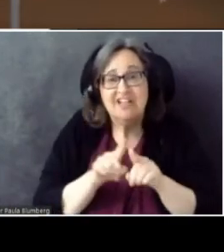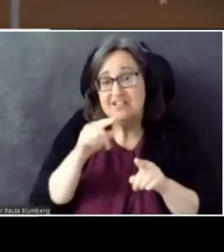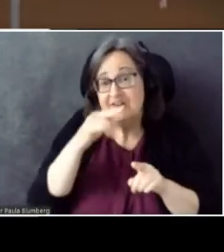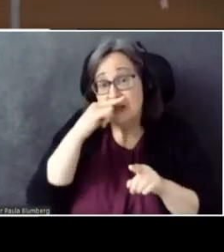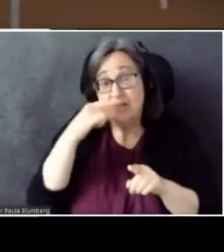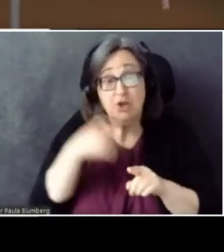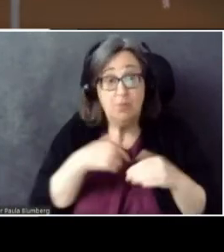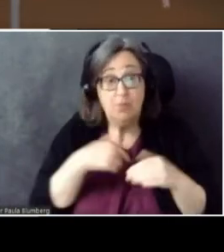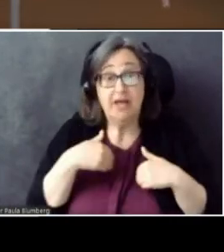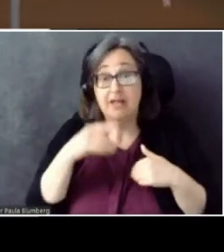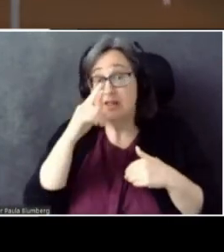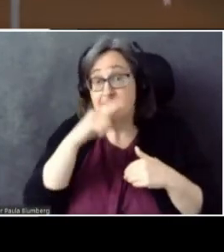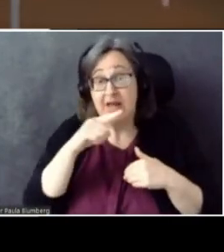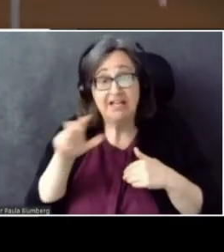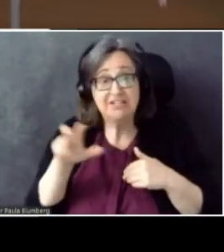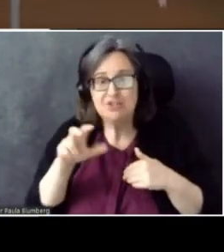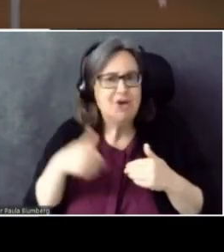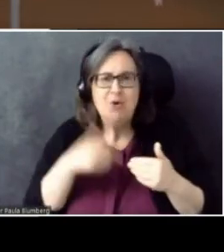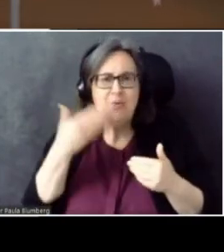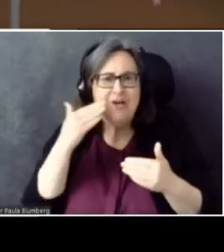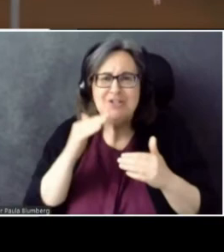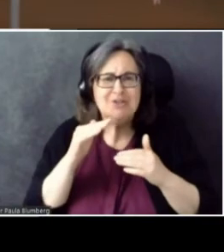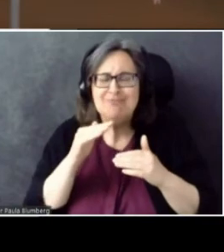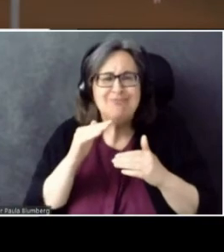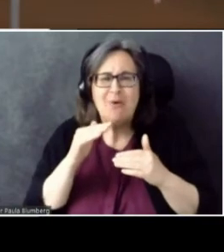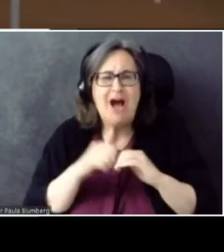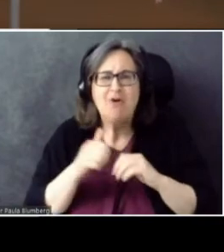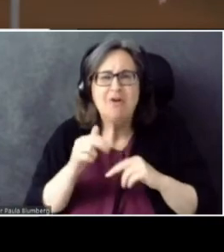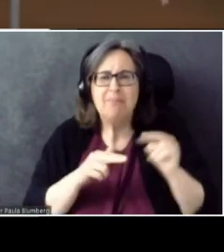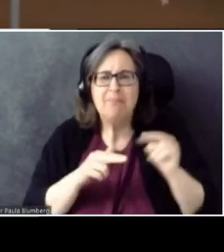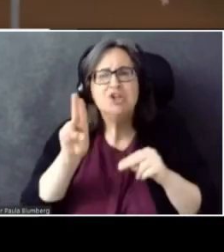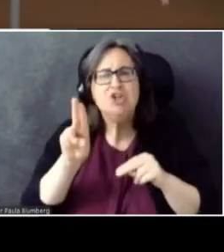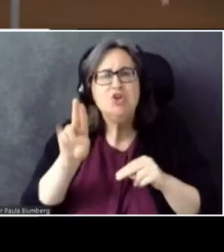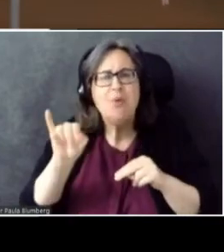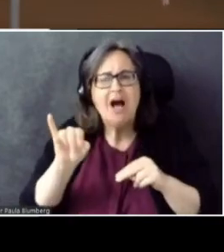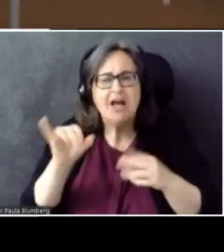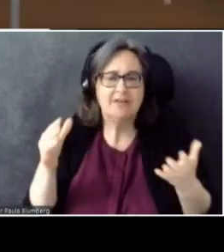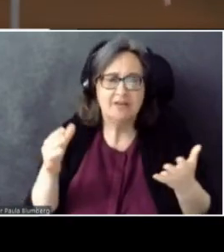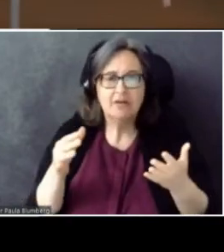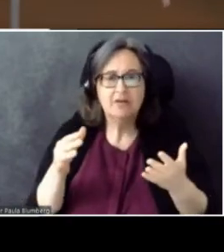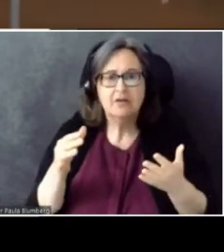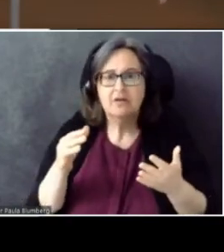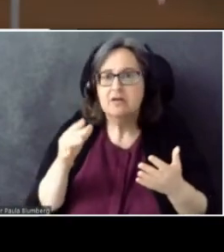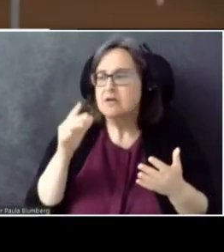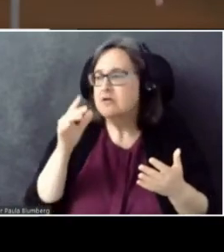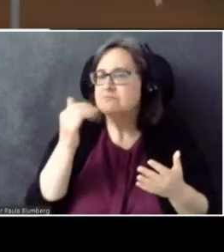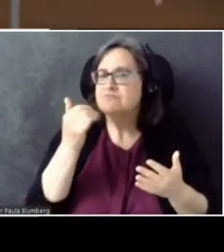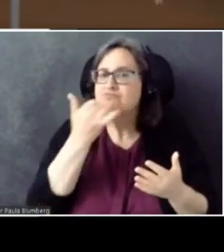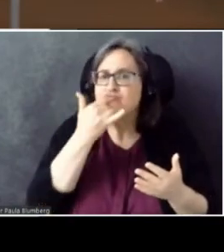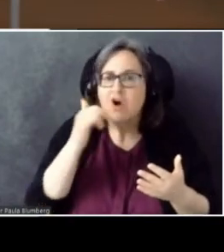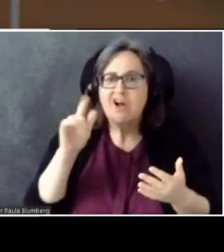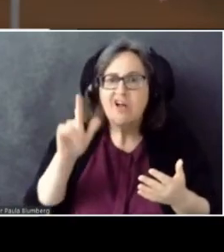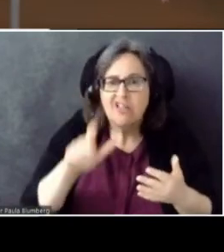We didn't really know how to build UI for it. Clicking -- misclicking out of a menu was a pain.